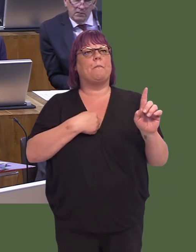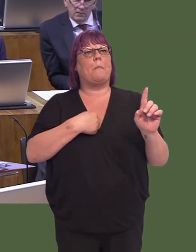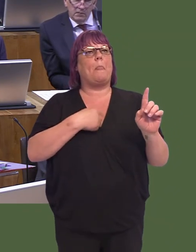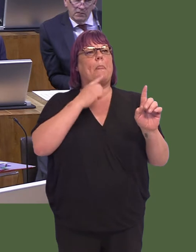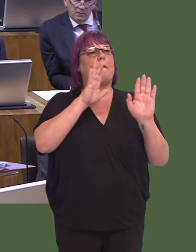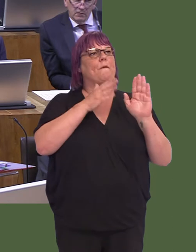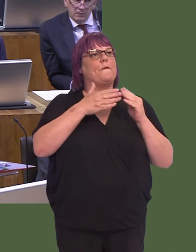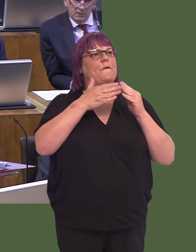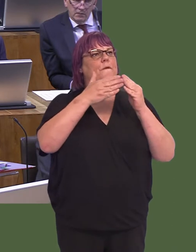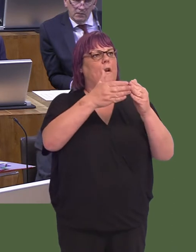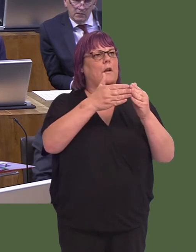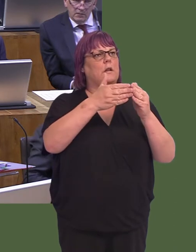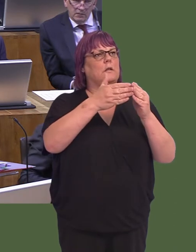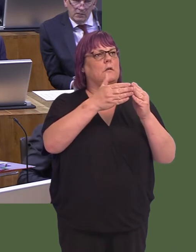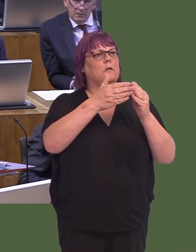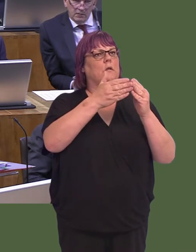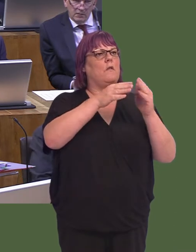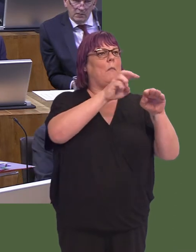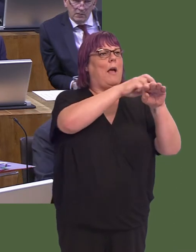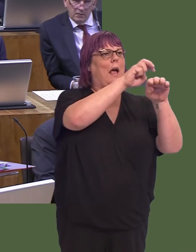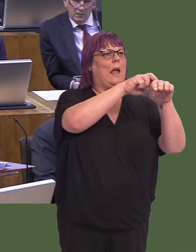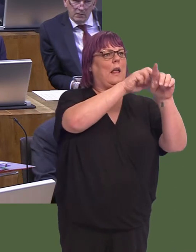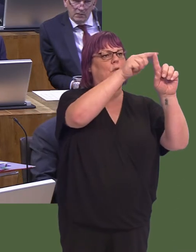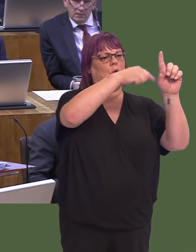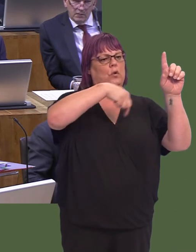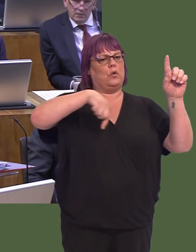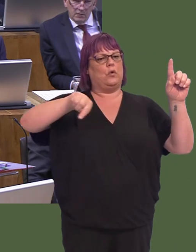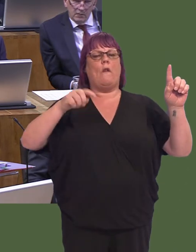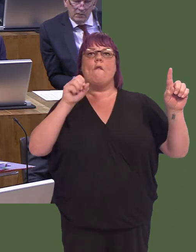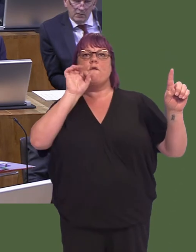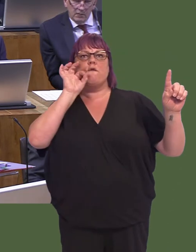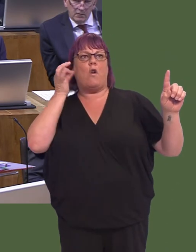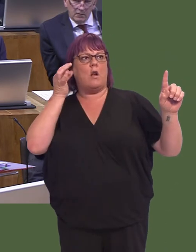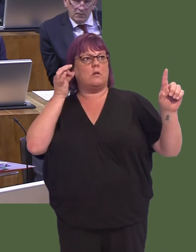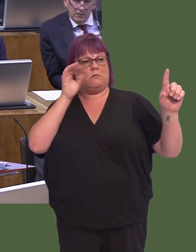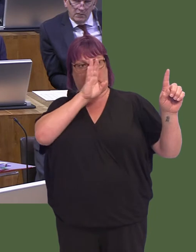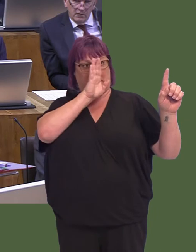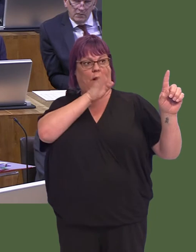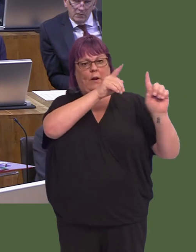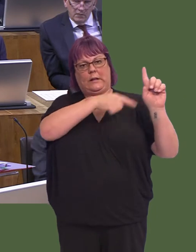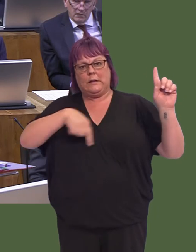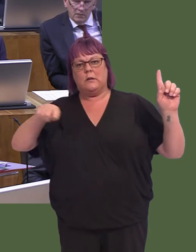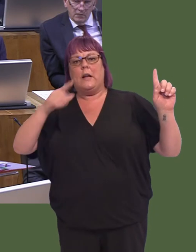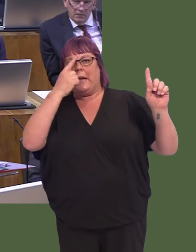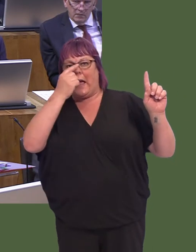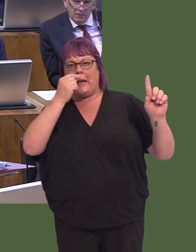as regards ferries going from Ireland to France directly, but that the capacity isnít quite